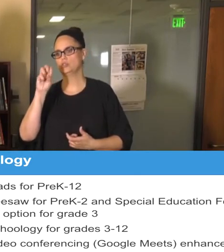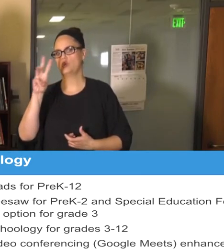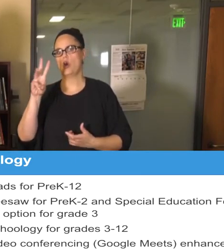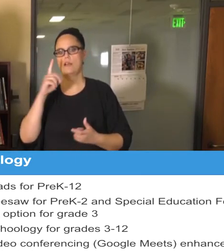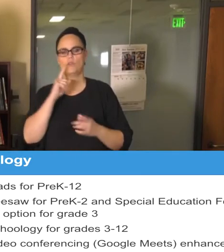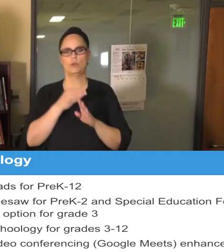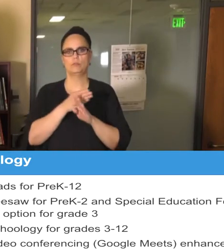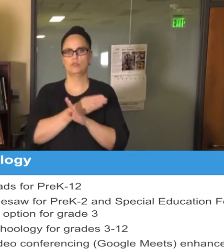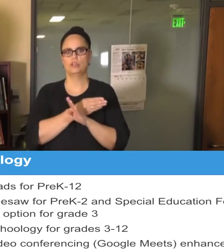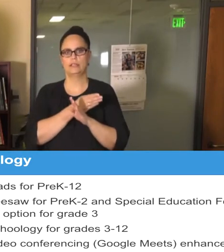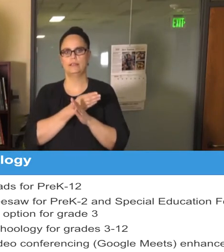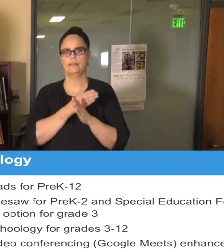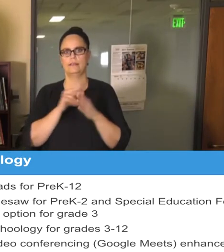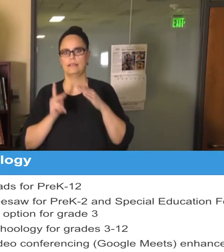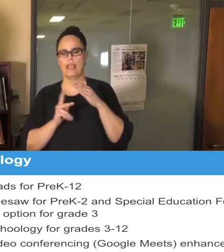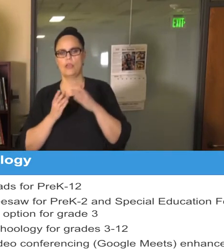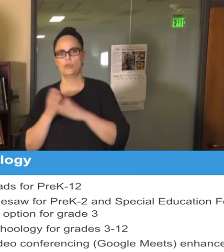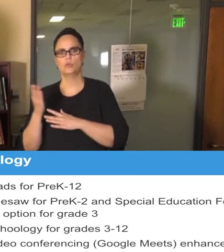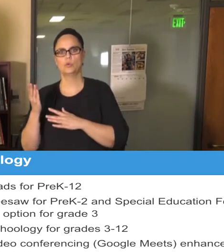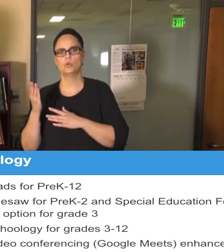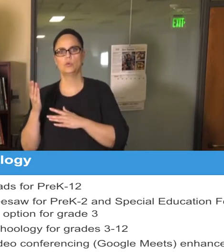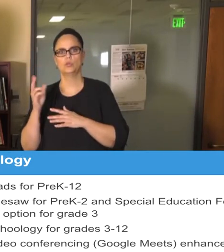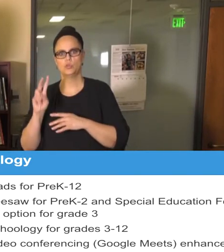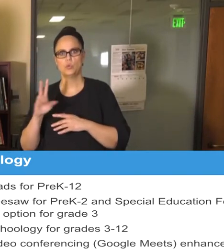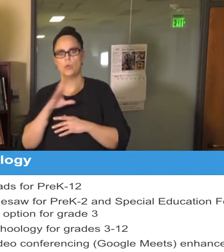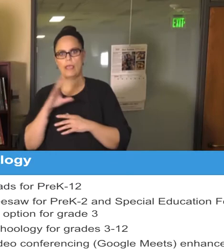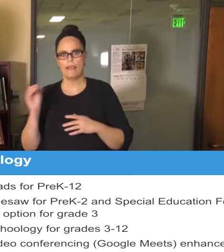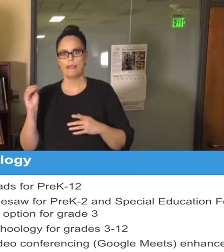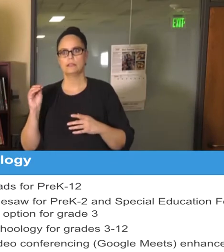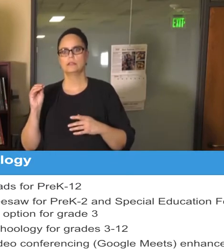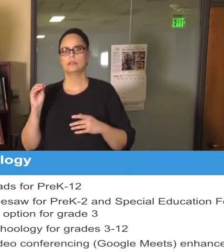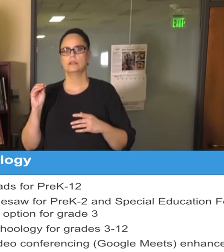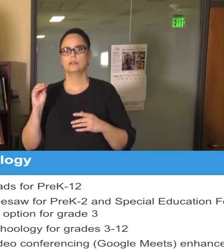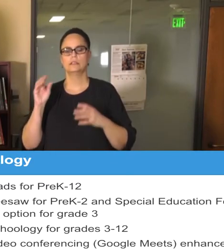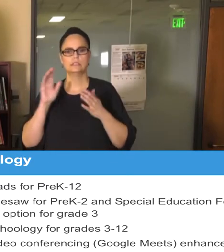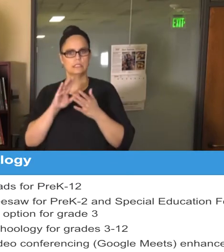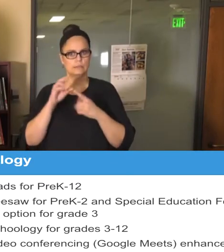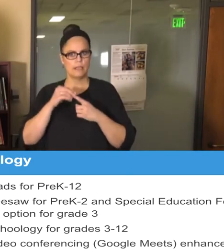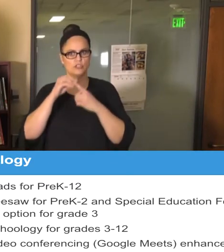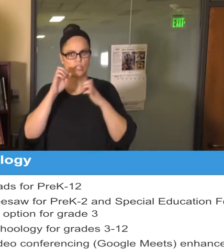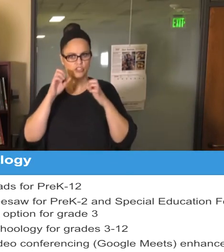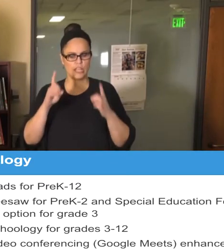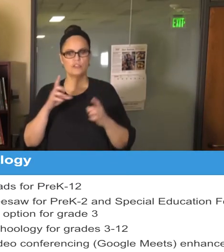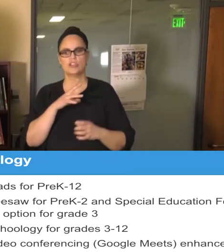Education in all of our environments and Schoology for students who are in grades three through twelve.